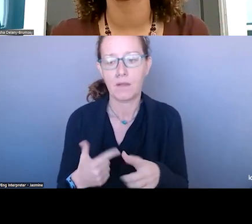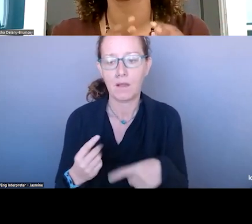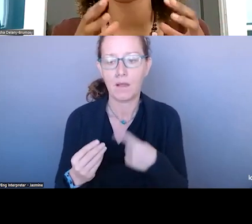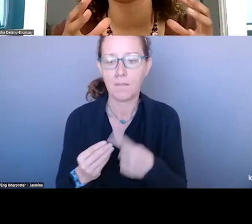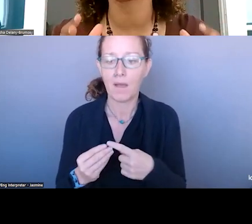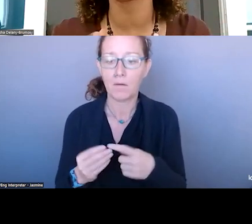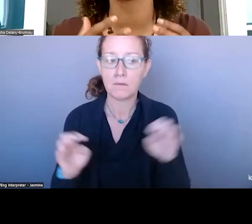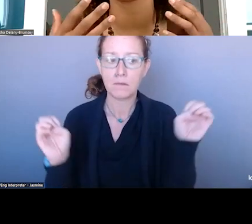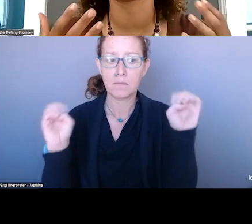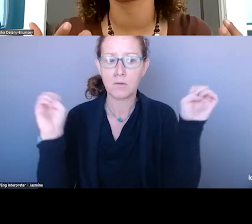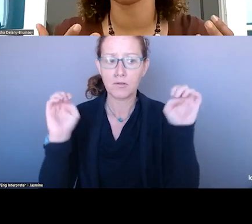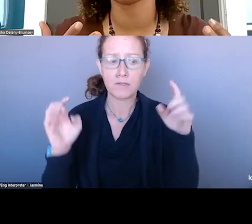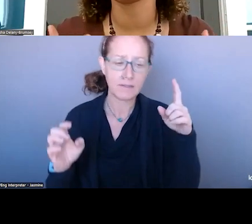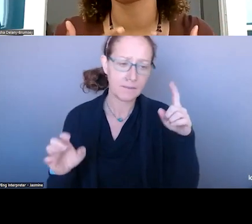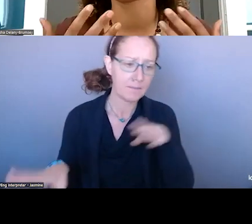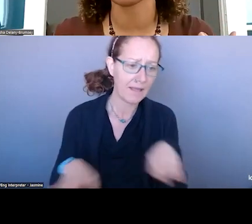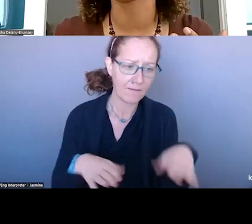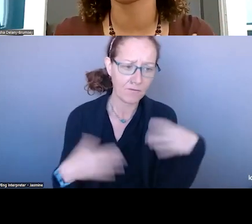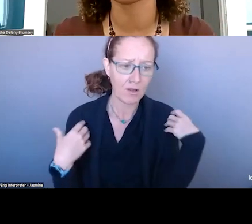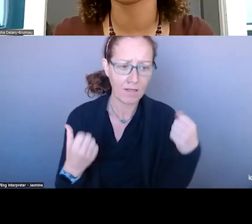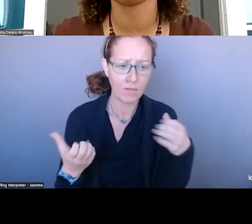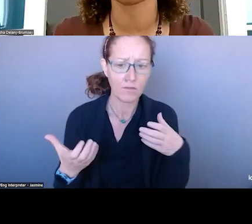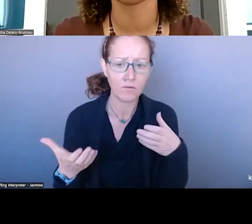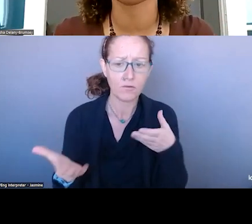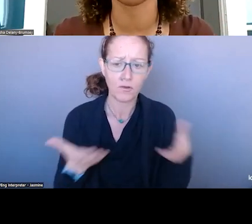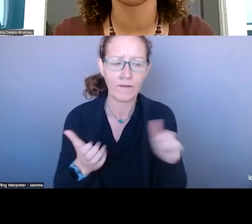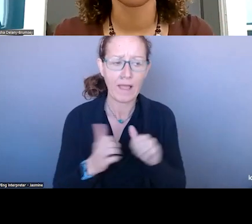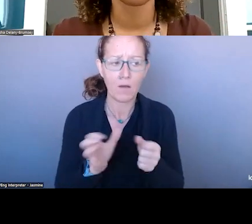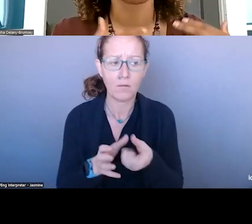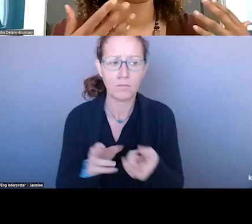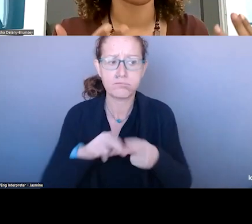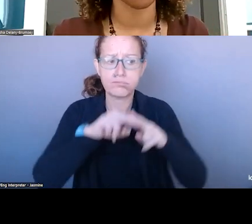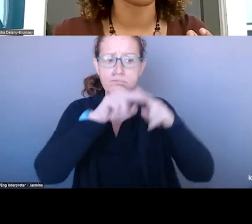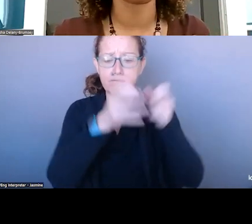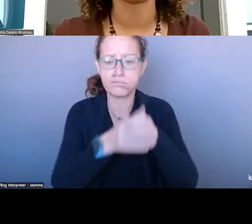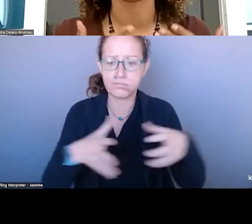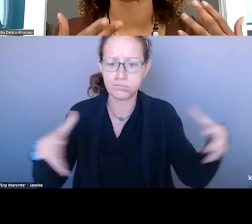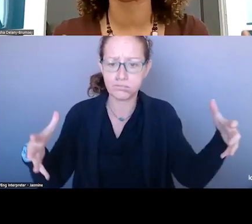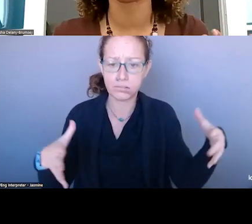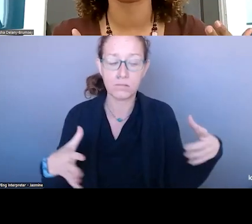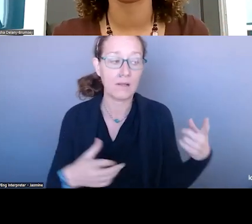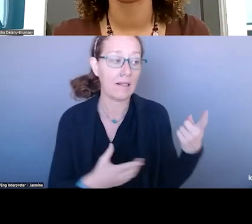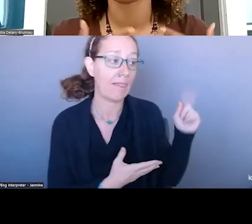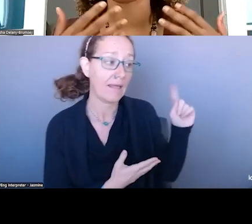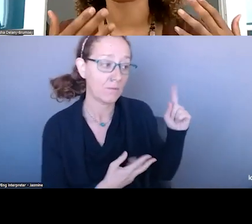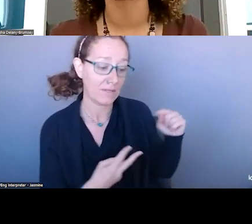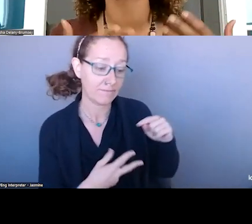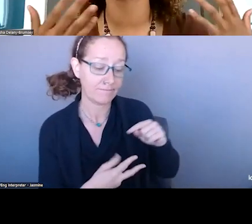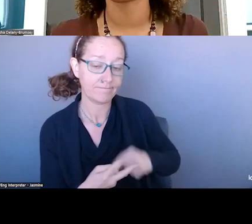SERVICES. THIS IS A FOLLOWUP FROM LAST WEEK'S CONVERSATION WHERE SHE TALKED ABOUT THE HISTORY OF THE EMERGING